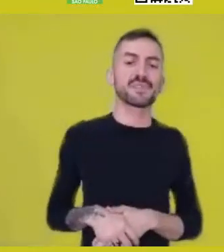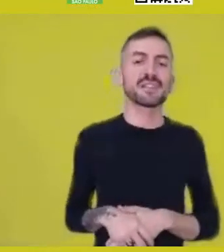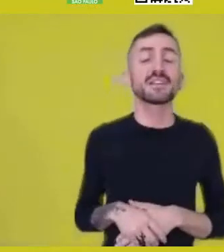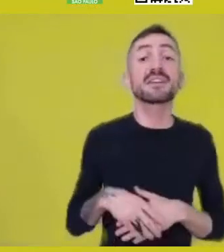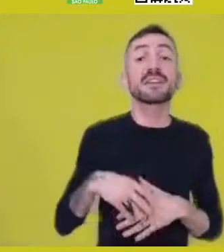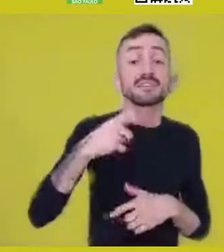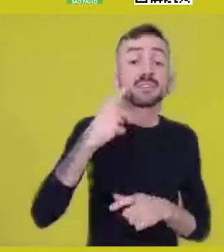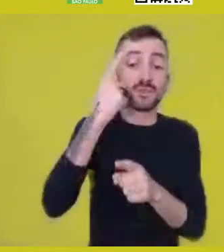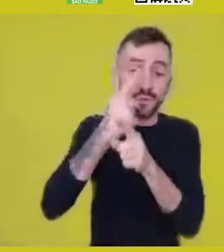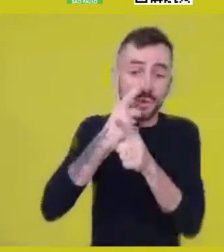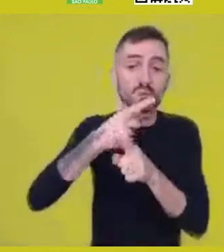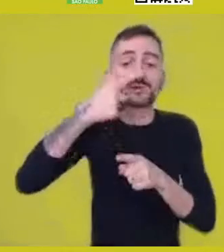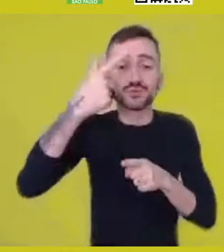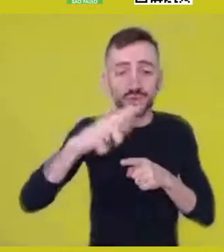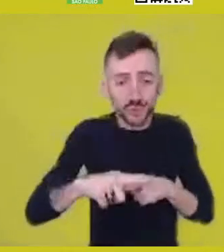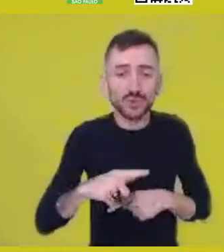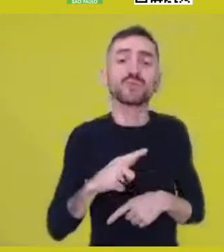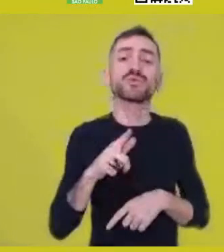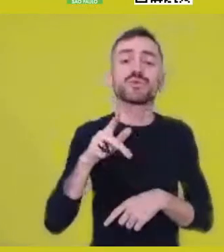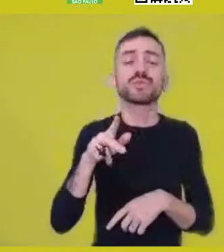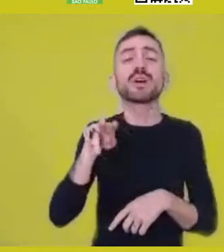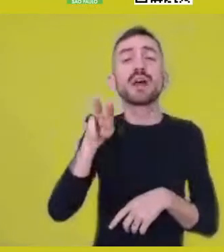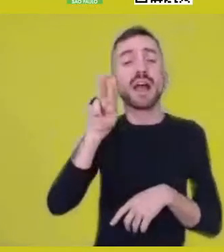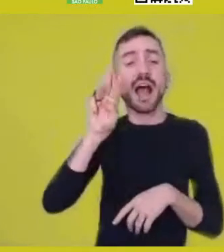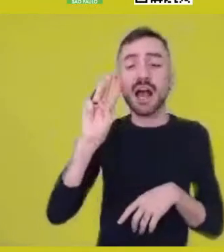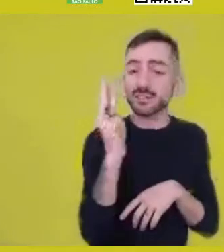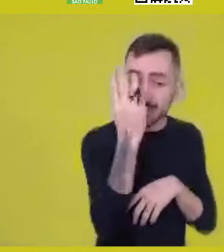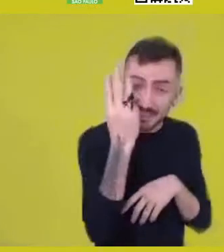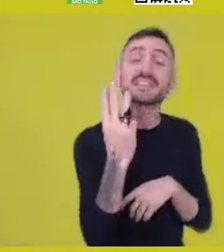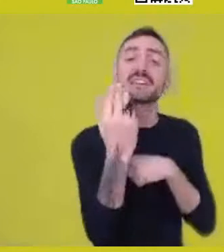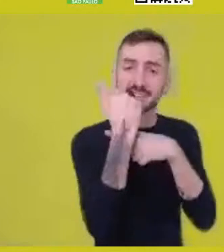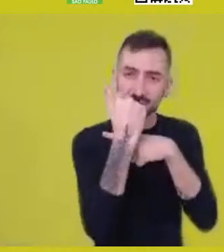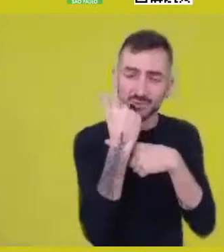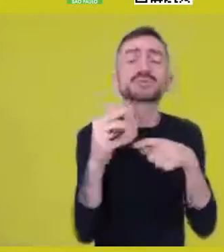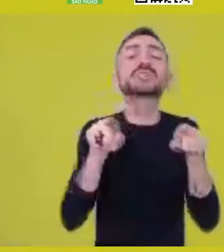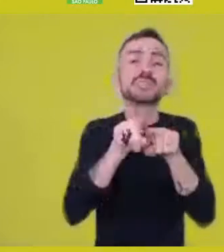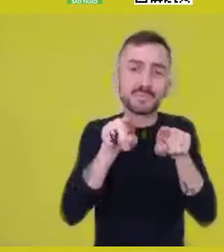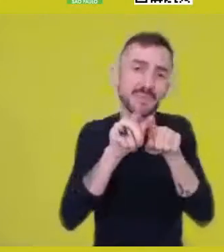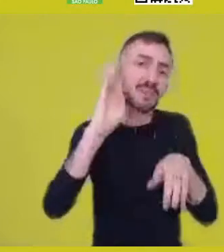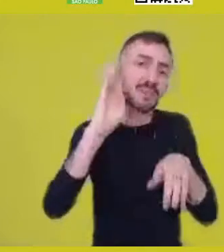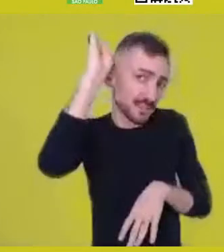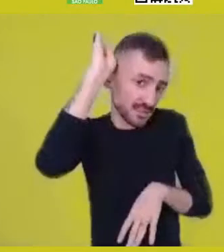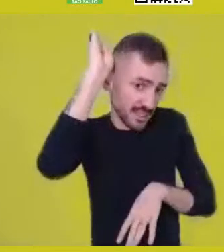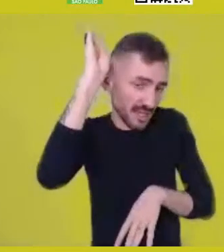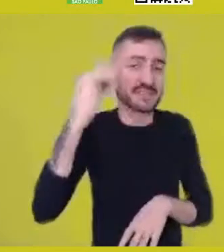Sesc and everyone who was and is present here.